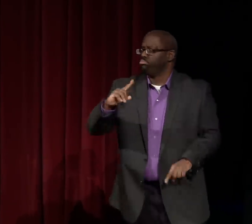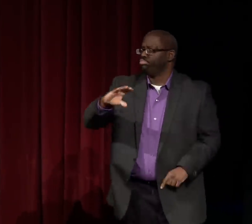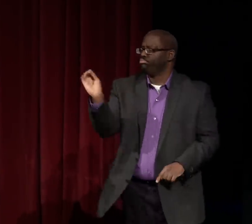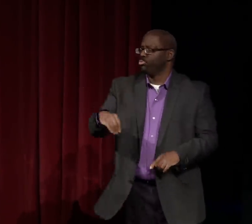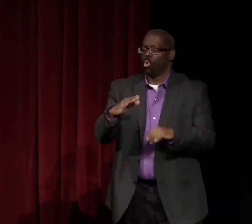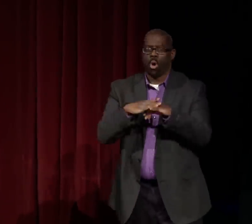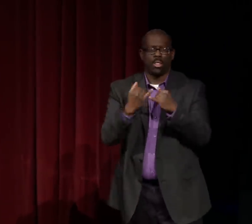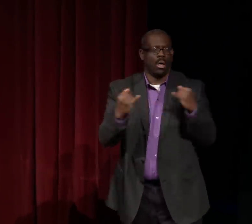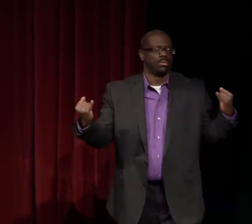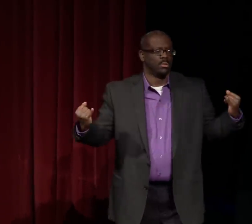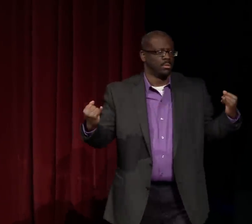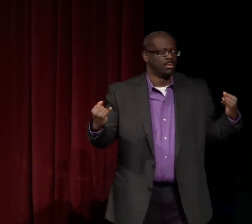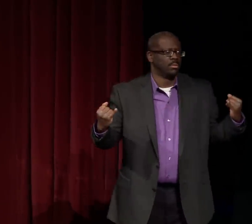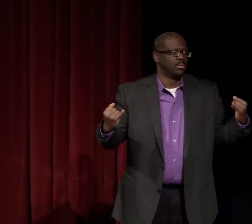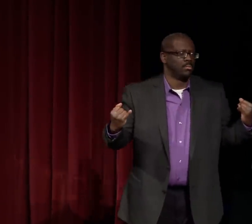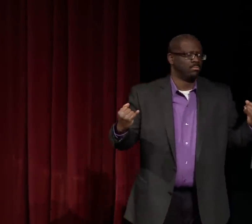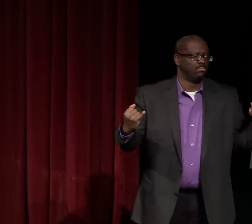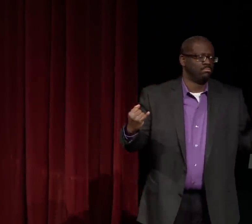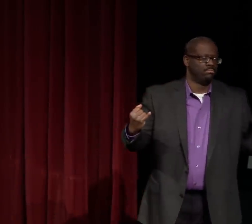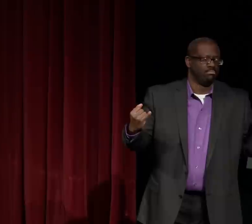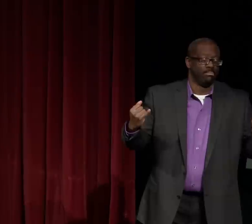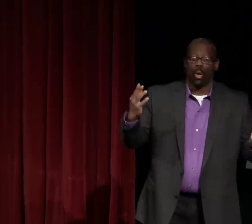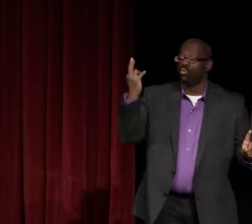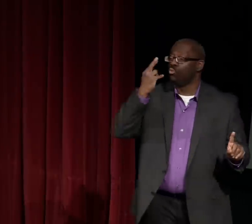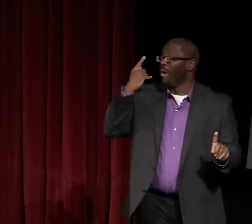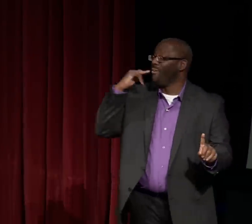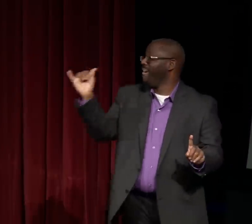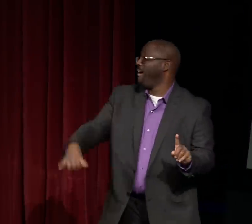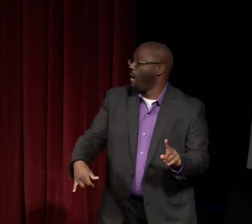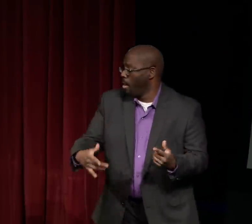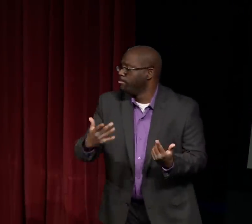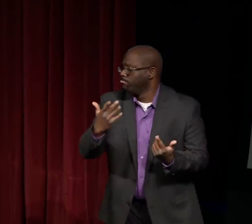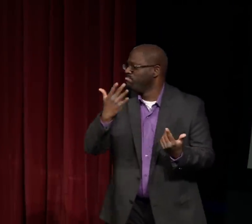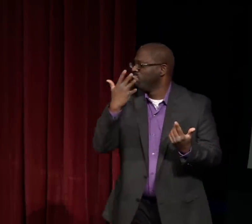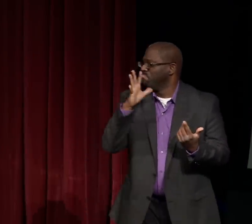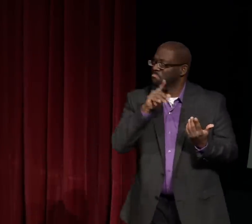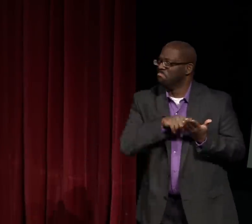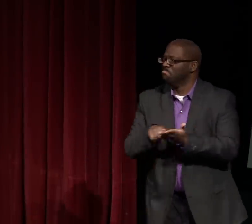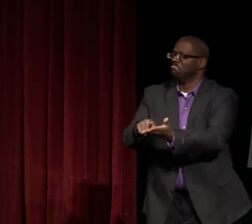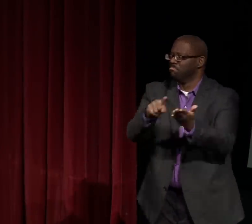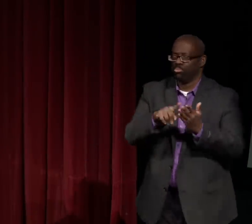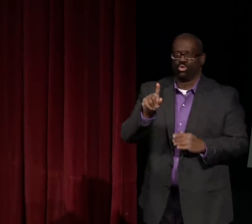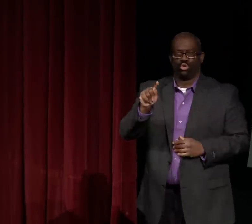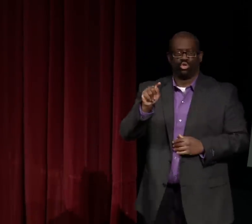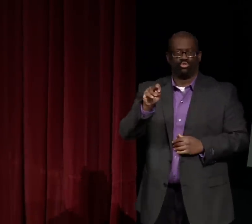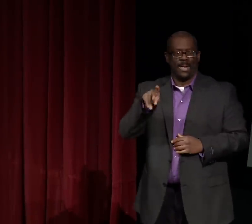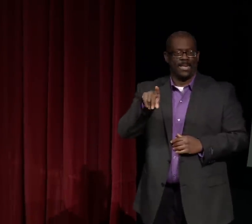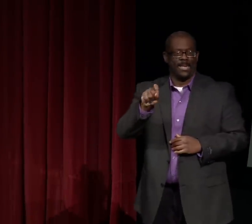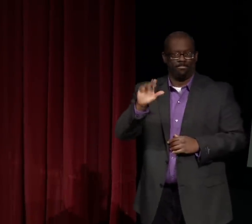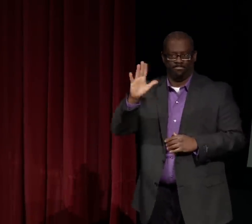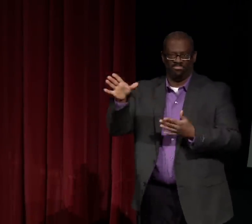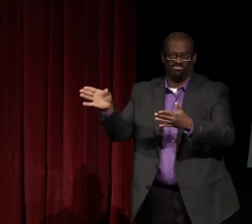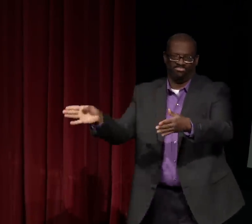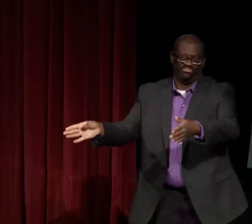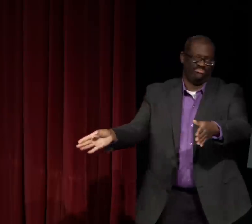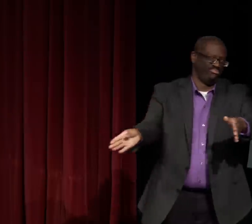We worked on this project with the goal of having it online. 100% available online.